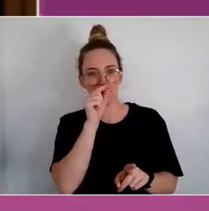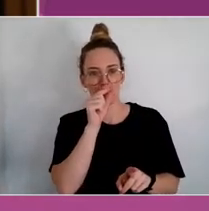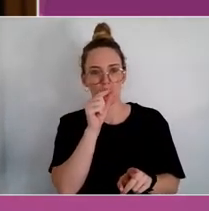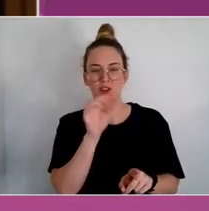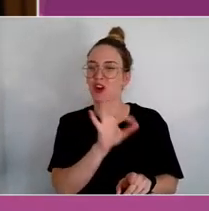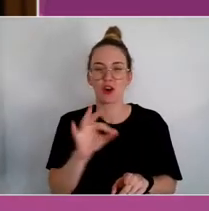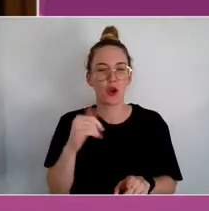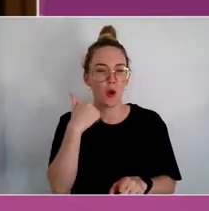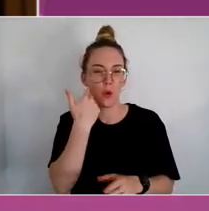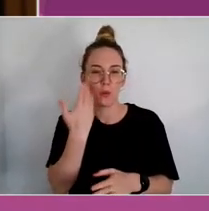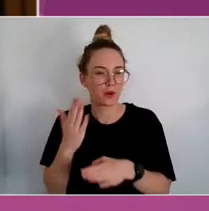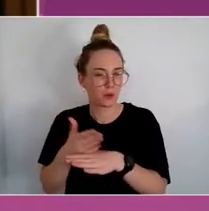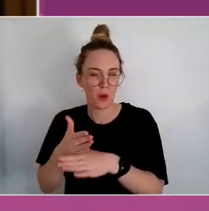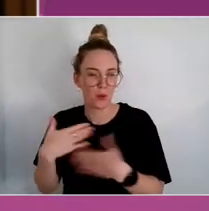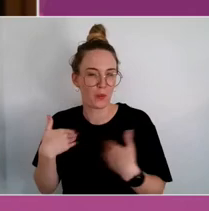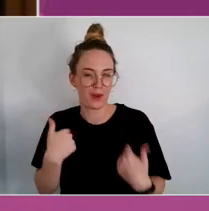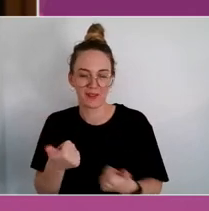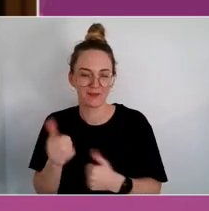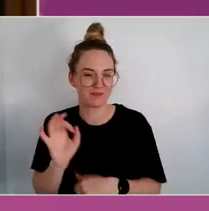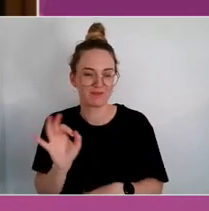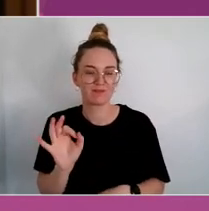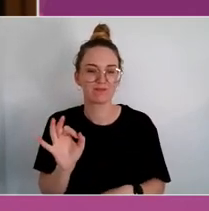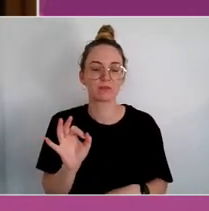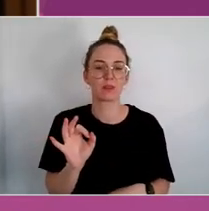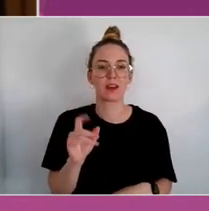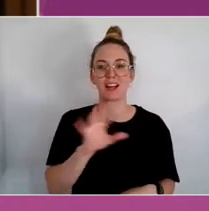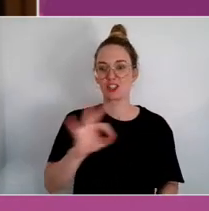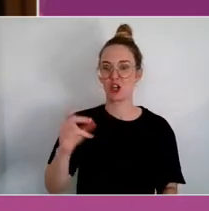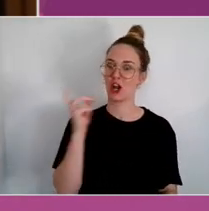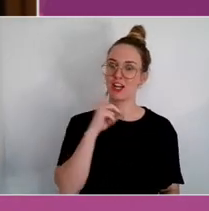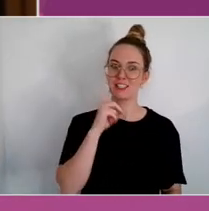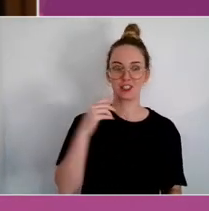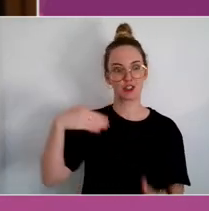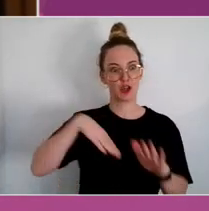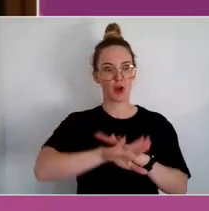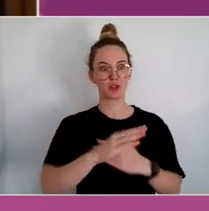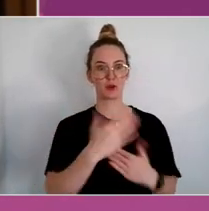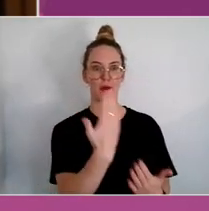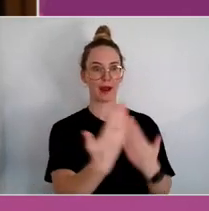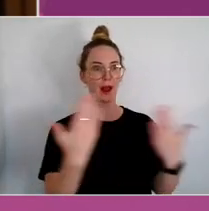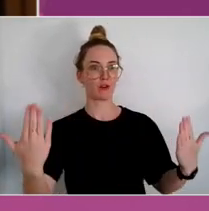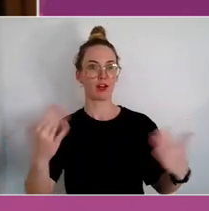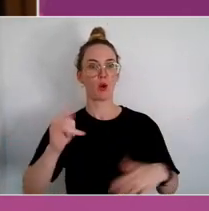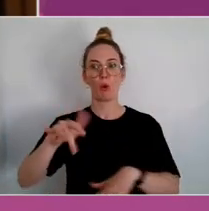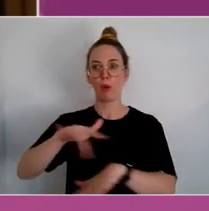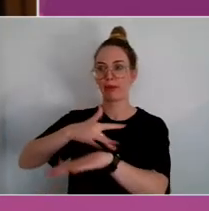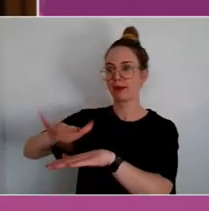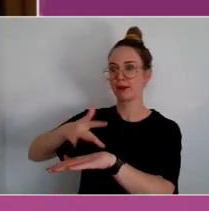So, it's not as simple as walking into a gallery or going to a theatre and you're going to feel better.